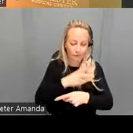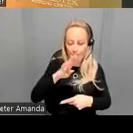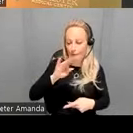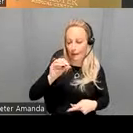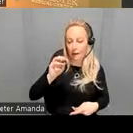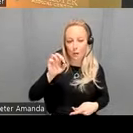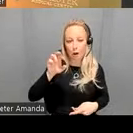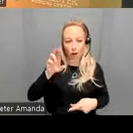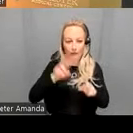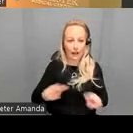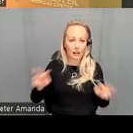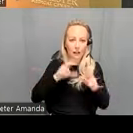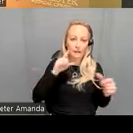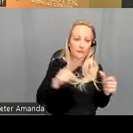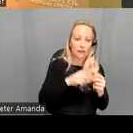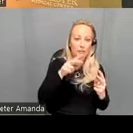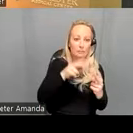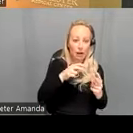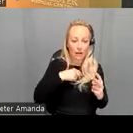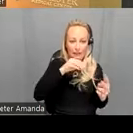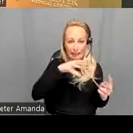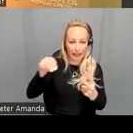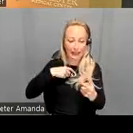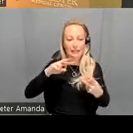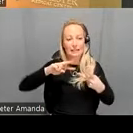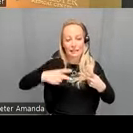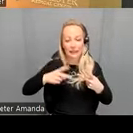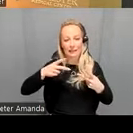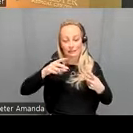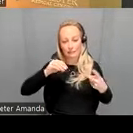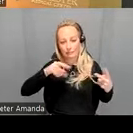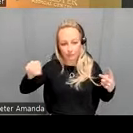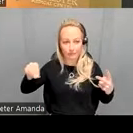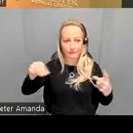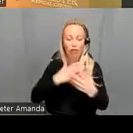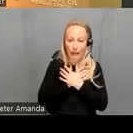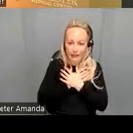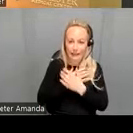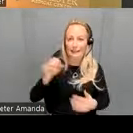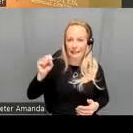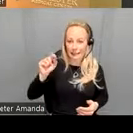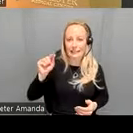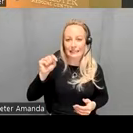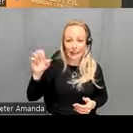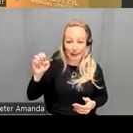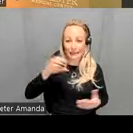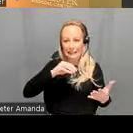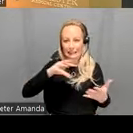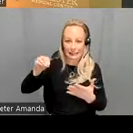the first pair of resting state scans and the second pair of resling State scans so keep in mind that there were four resting state state scans in total and that two of them occurred